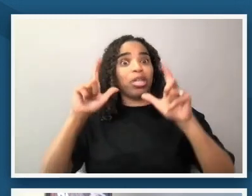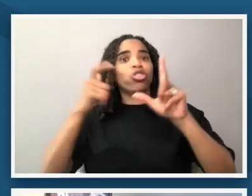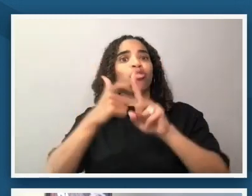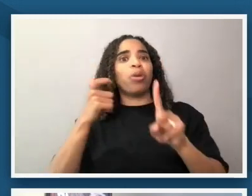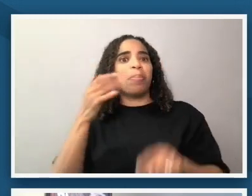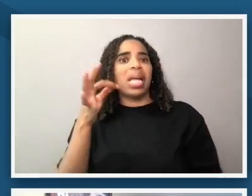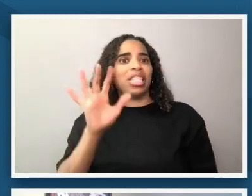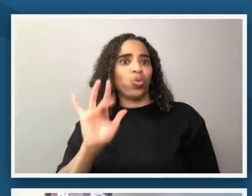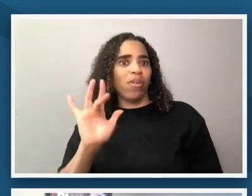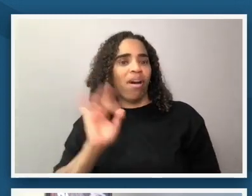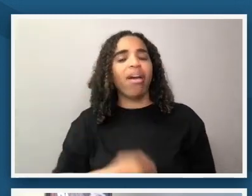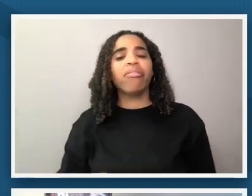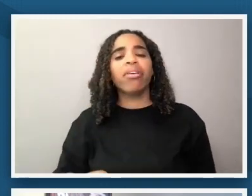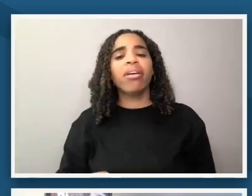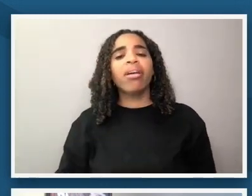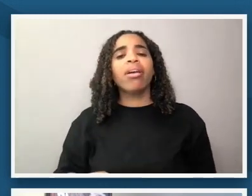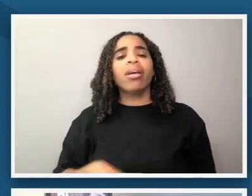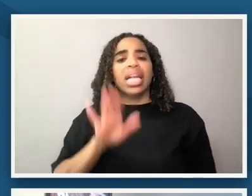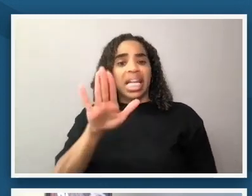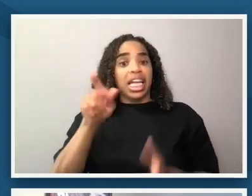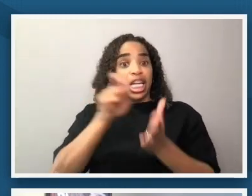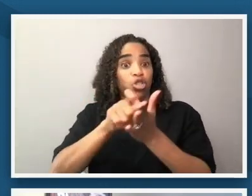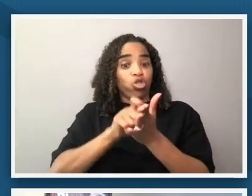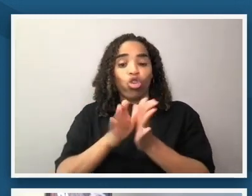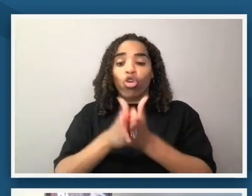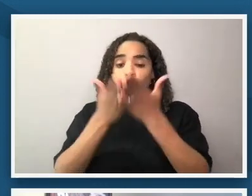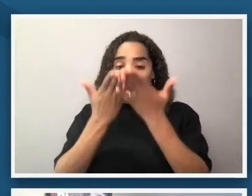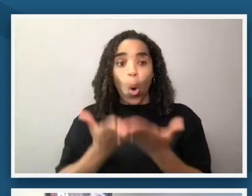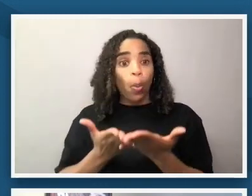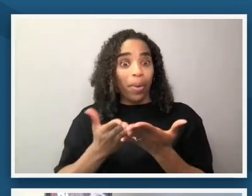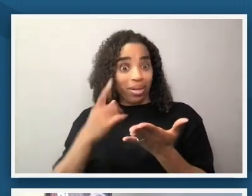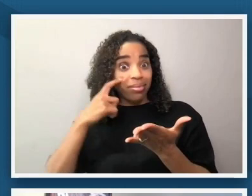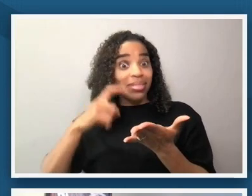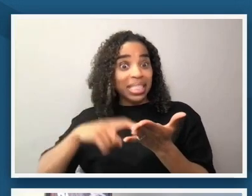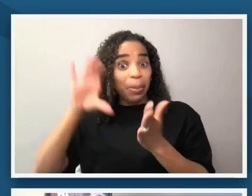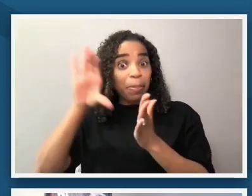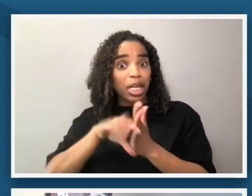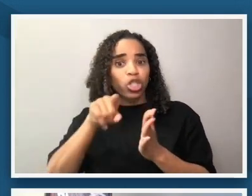his journal is open in front of him he